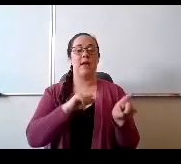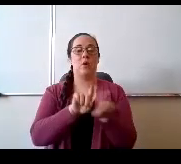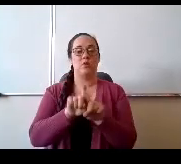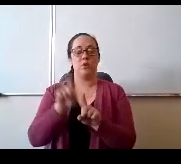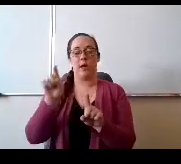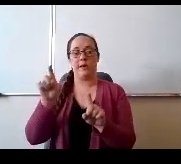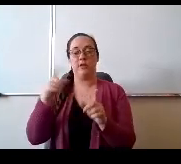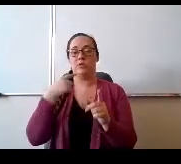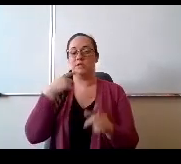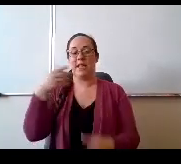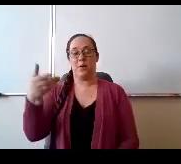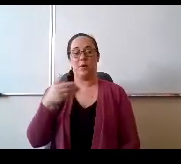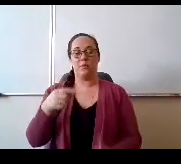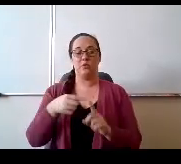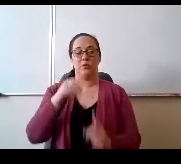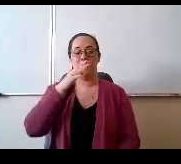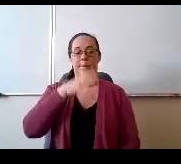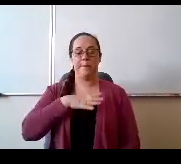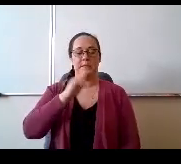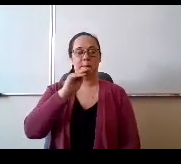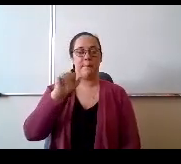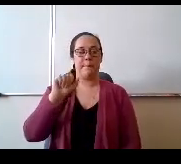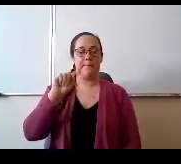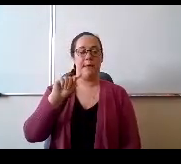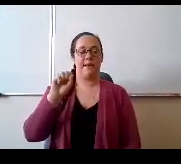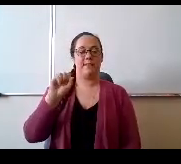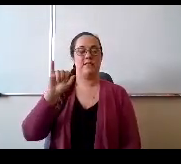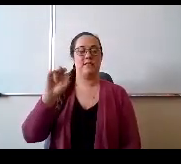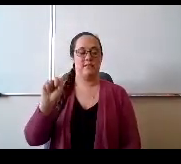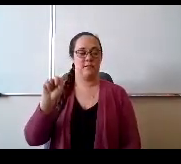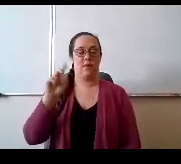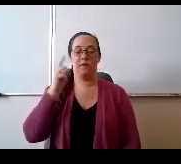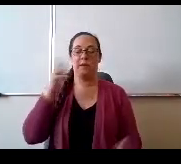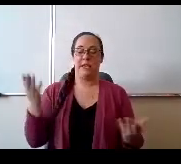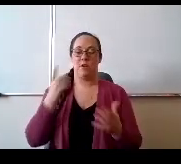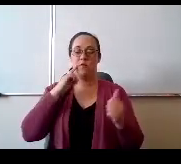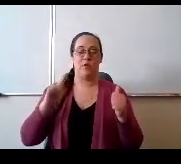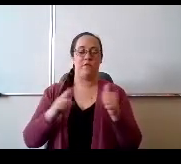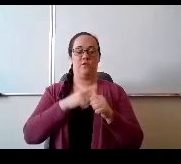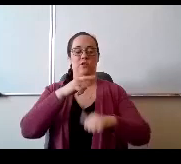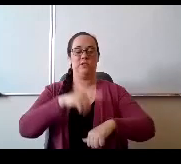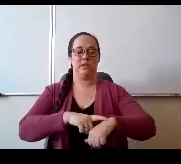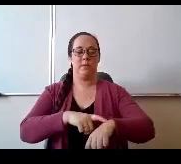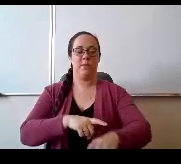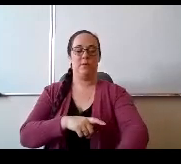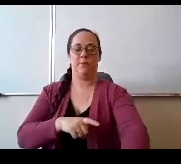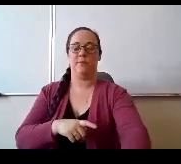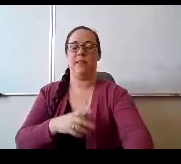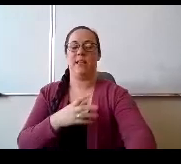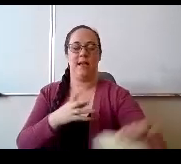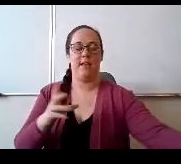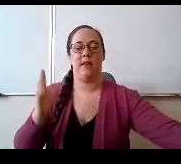Miss Mattson for being here tonight for the very first time. And I know the pressure is heavy and but you don't need to worry about us.